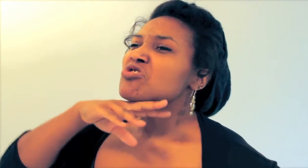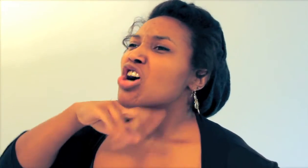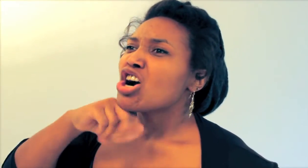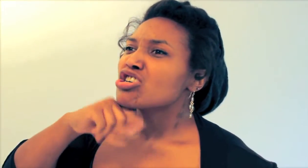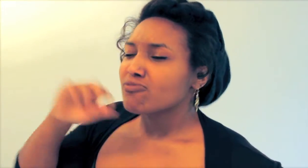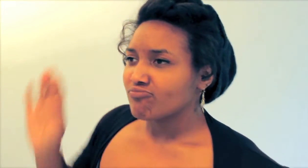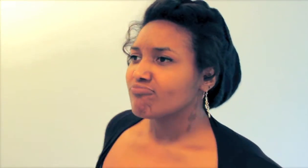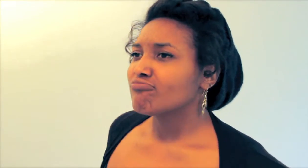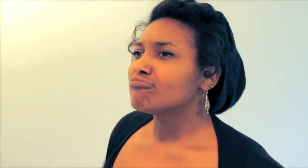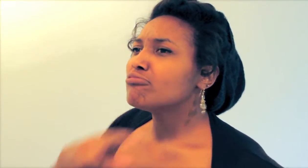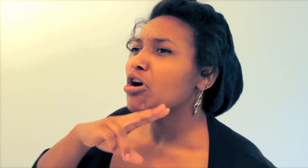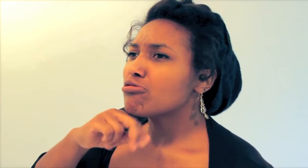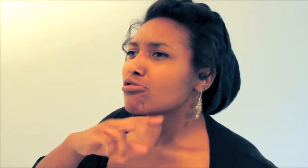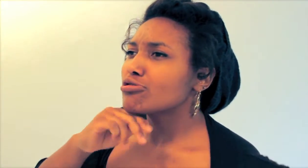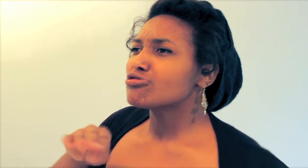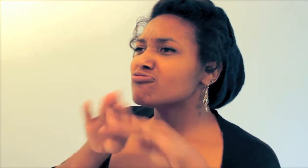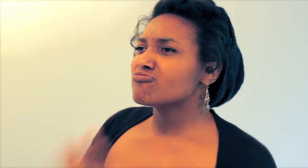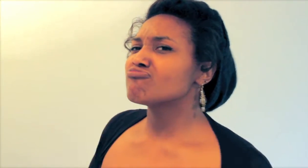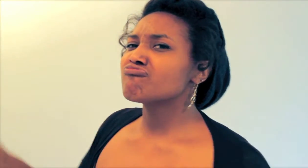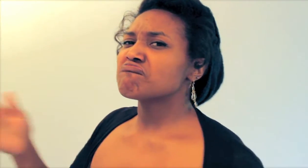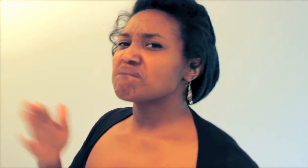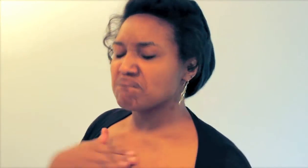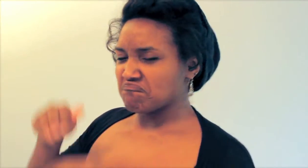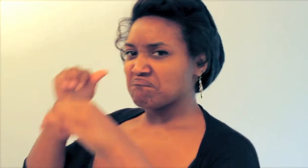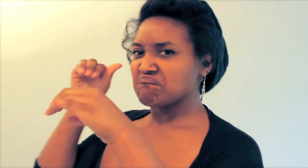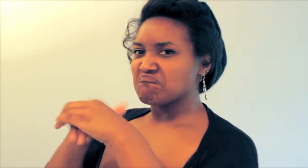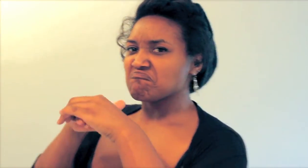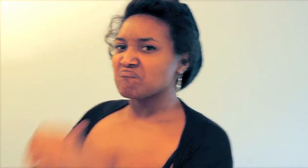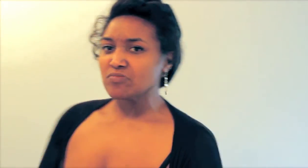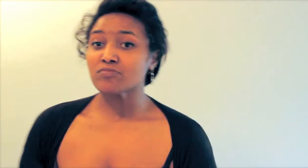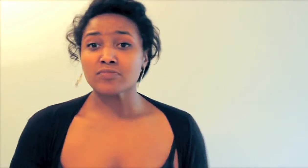Little Pig! Little Pig! Let me in!